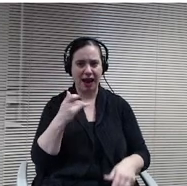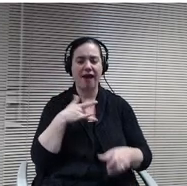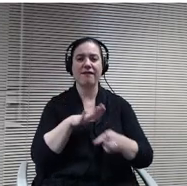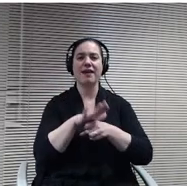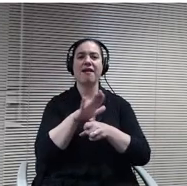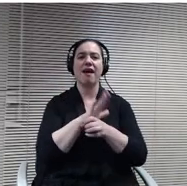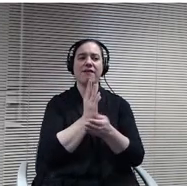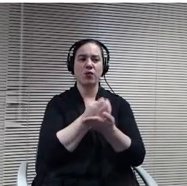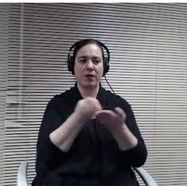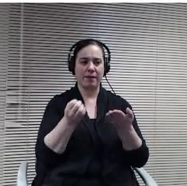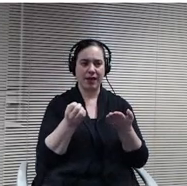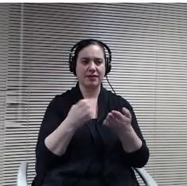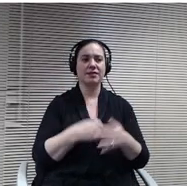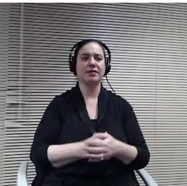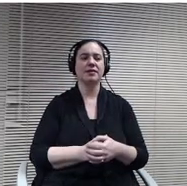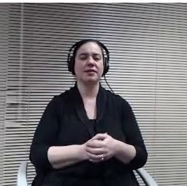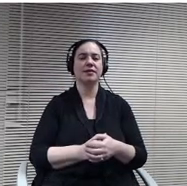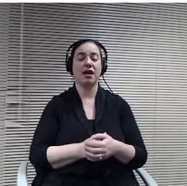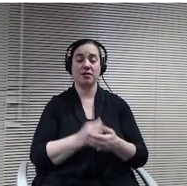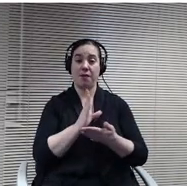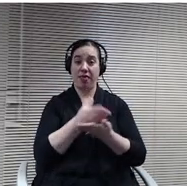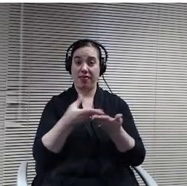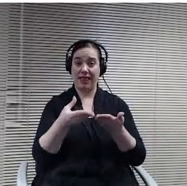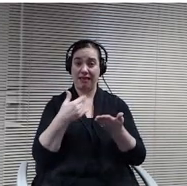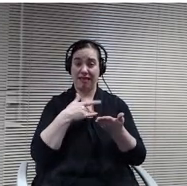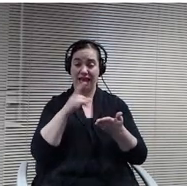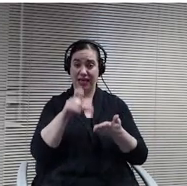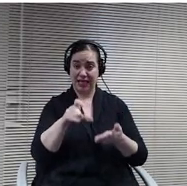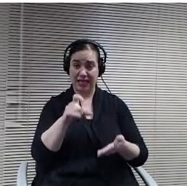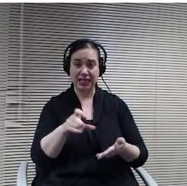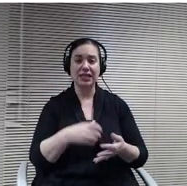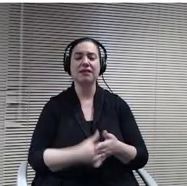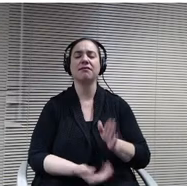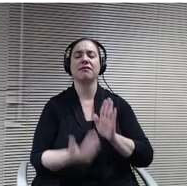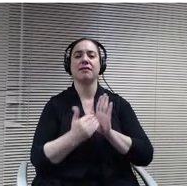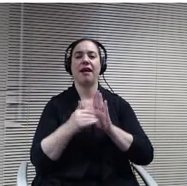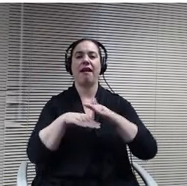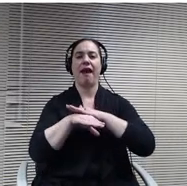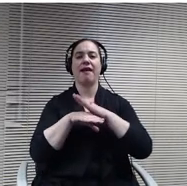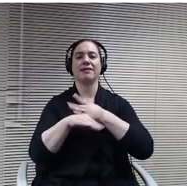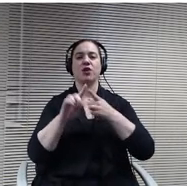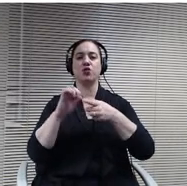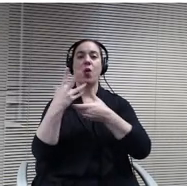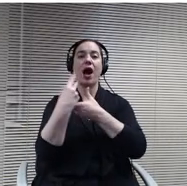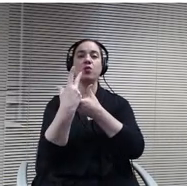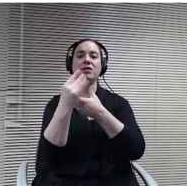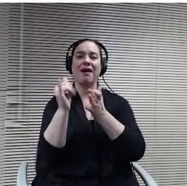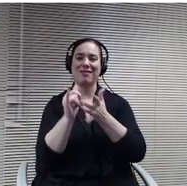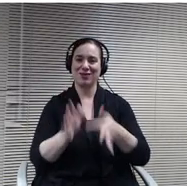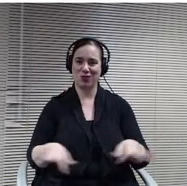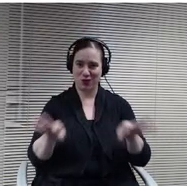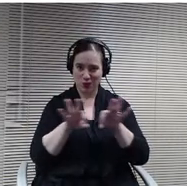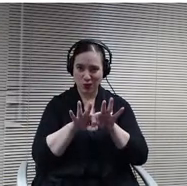that they needed. Again, access to outside is critical, so as we look to make sure the space we have fits for that,